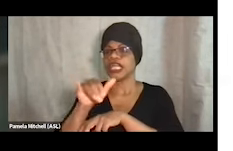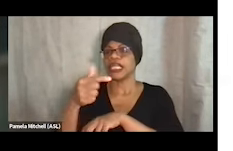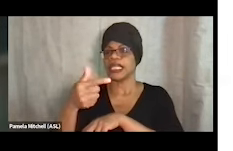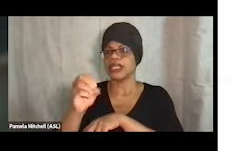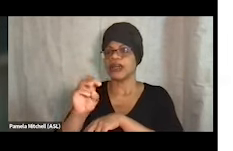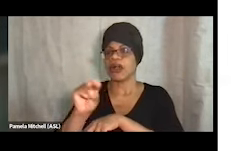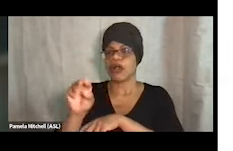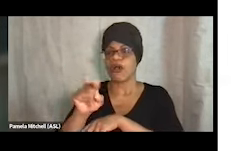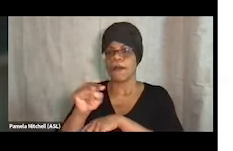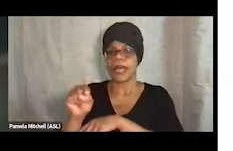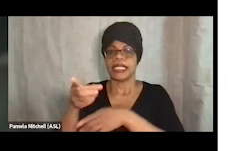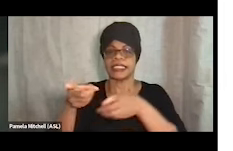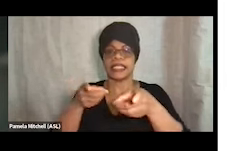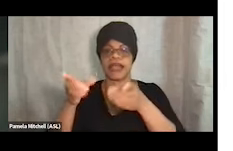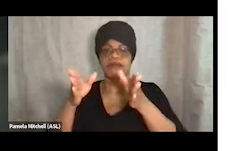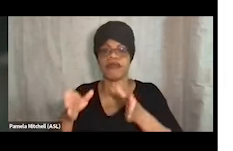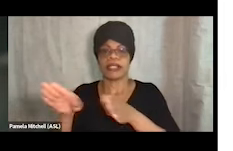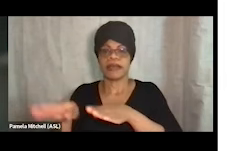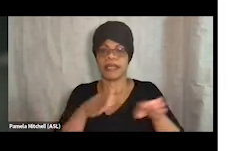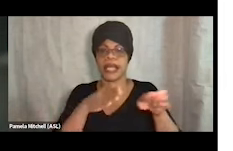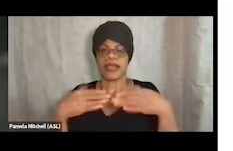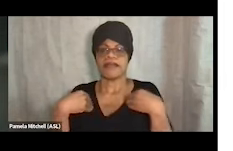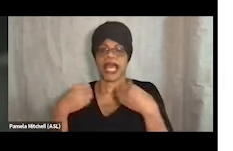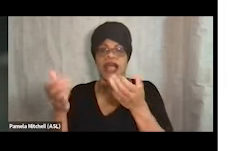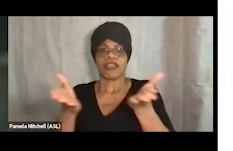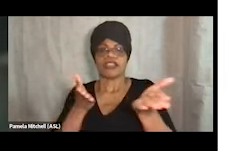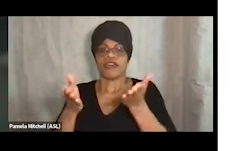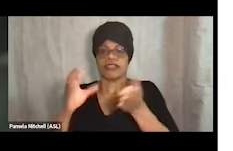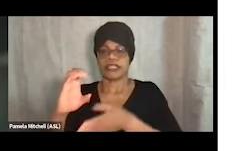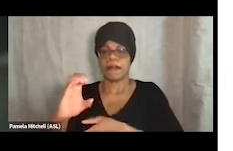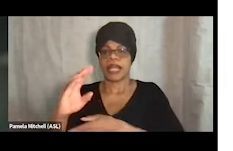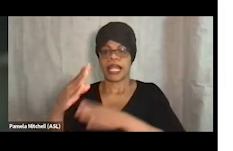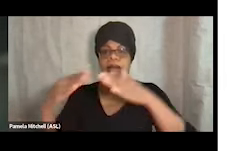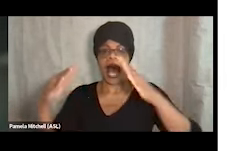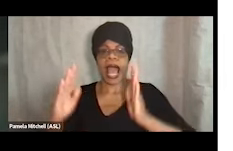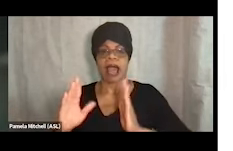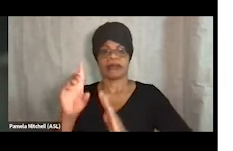who is the Director of Behavioral Health Services at Camillus House, Dale Tippett, who's the Director of Homeless Services